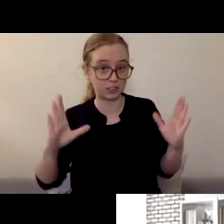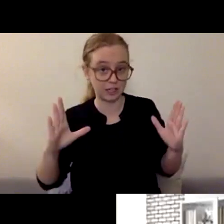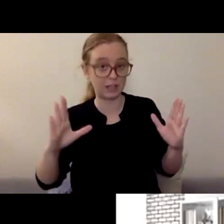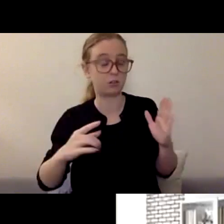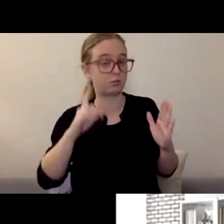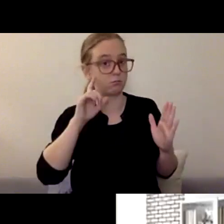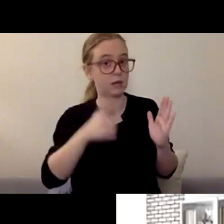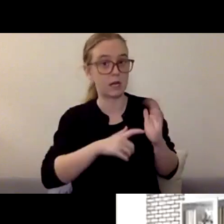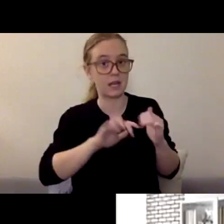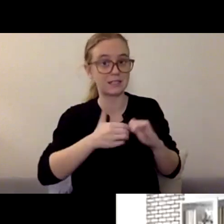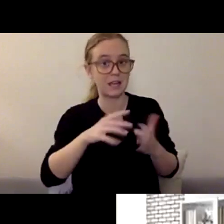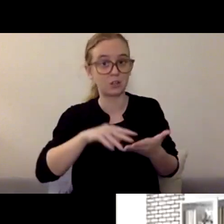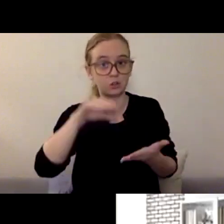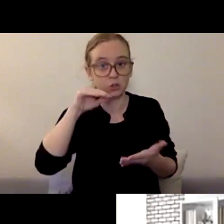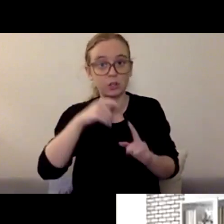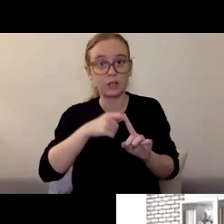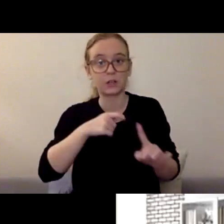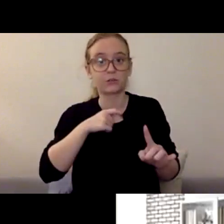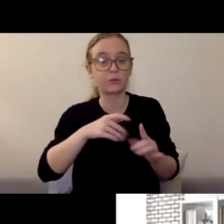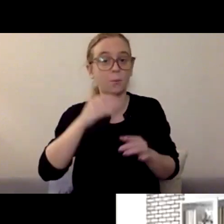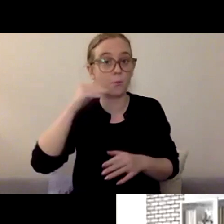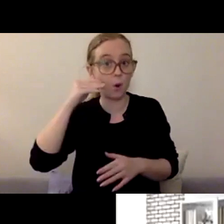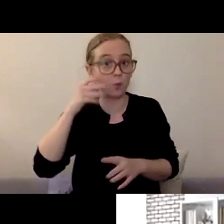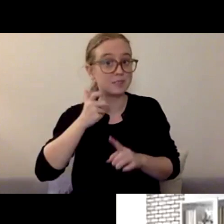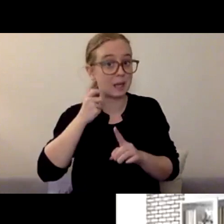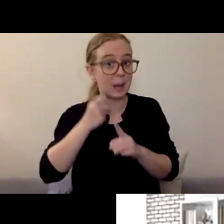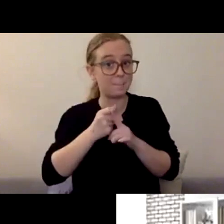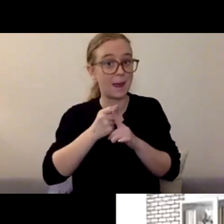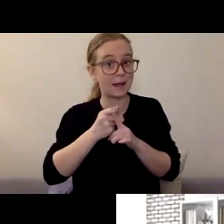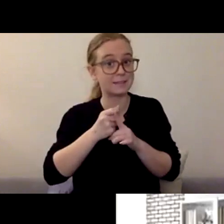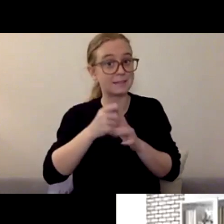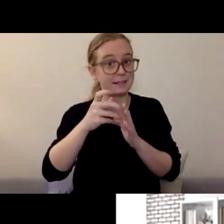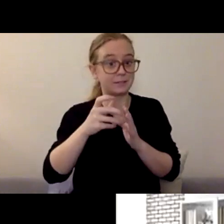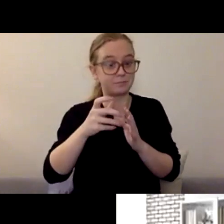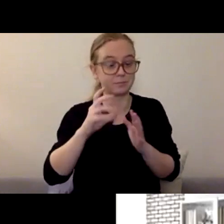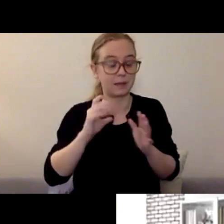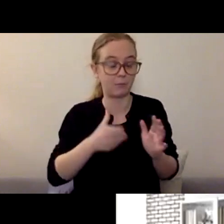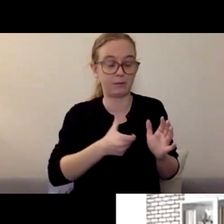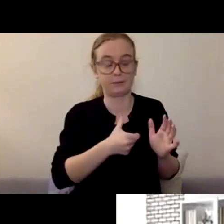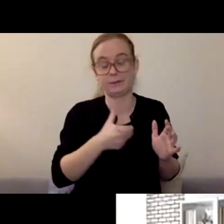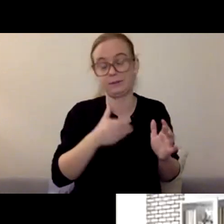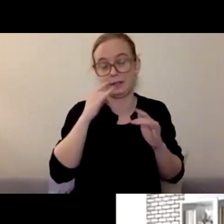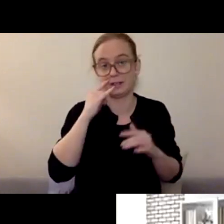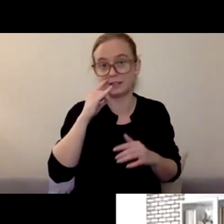How can a grandma help kids in her neighborhood? This topic is so critical." And then related to that, we have,